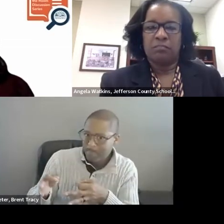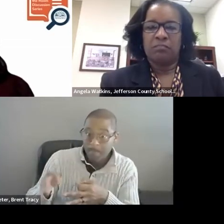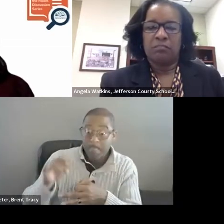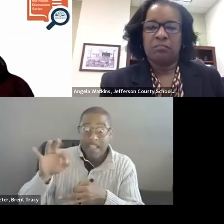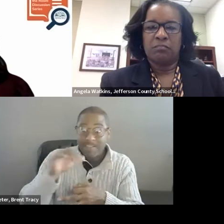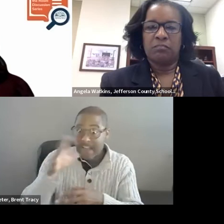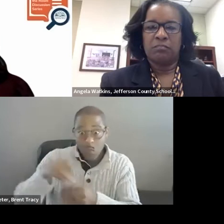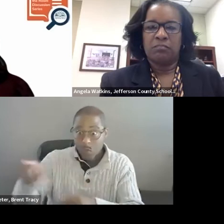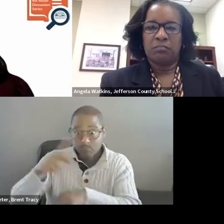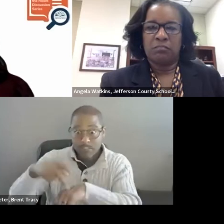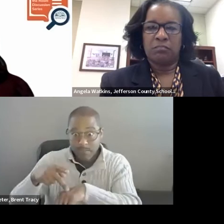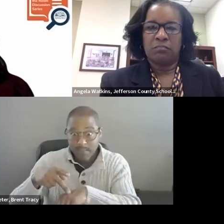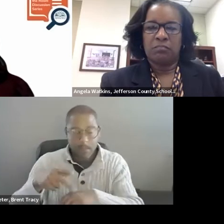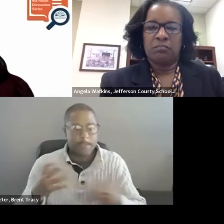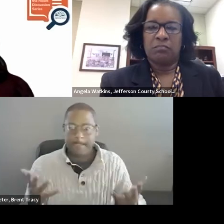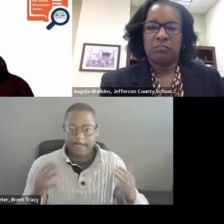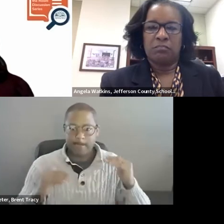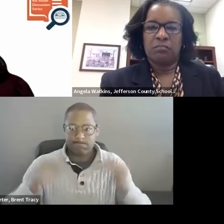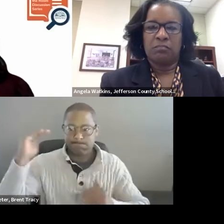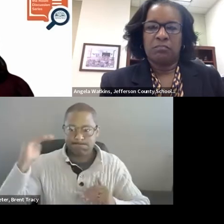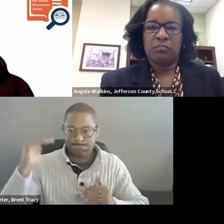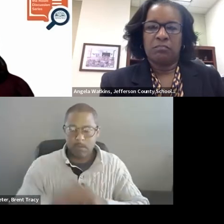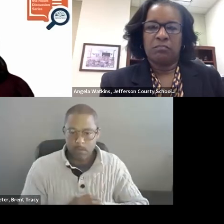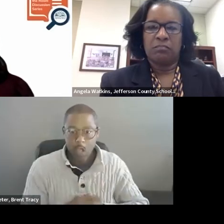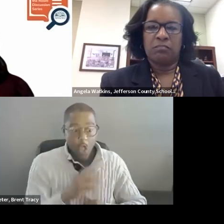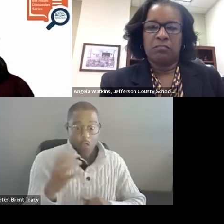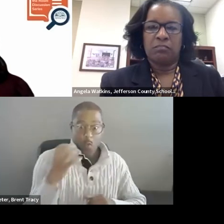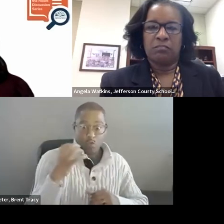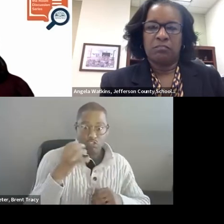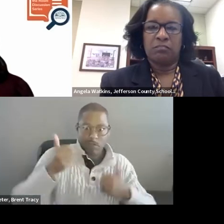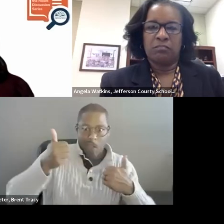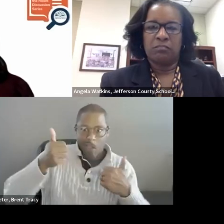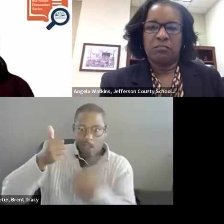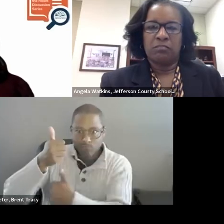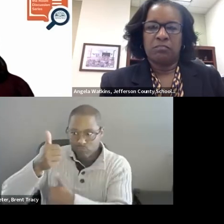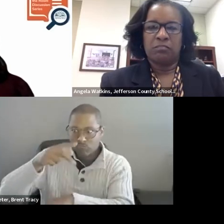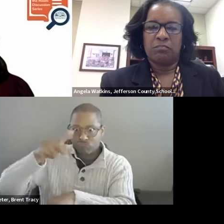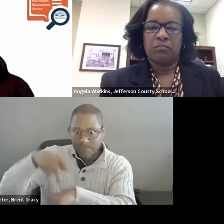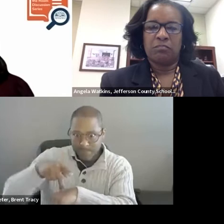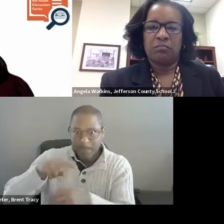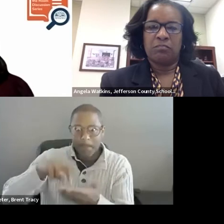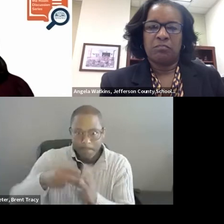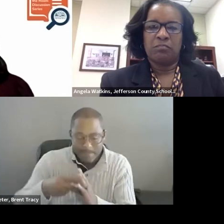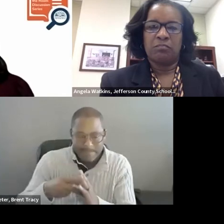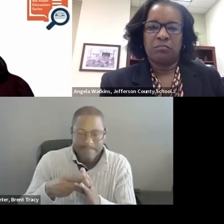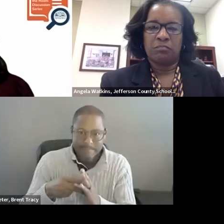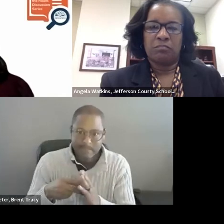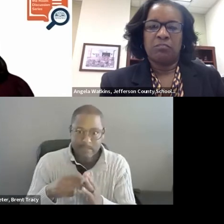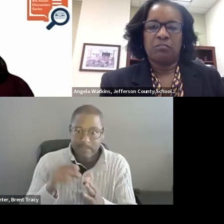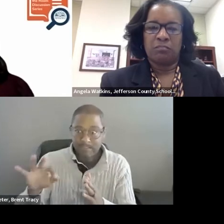Fortunately, we were collecting data, doing surveys, and we quickly heard from our coaches that this was a challenge and we were able to respond to that.